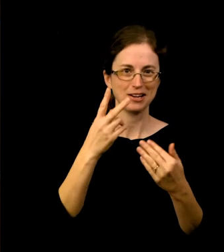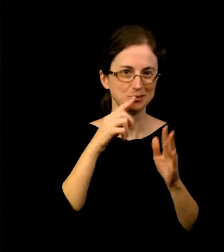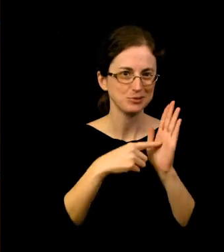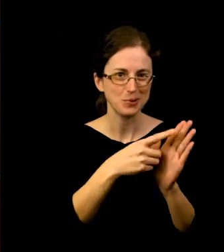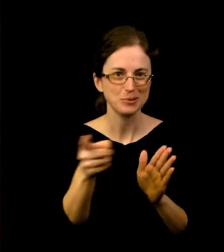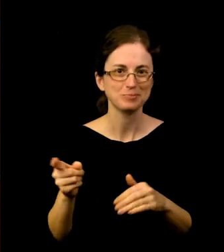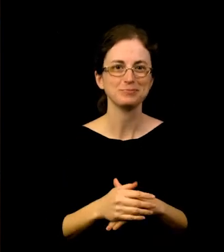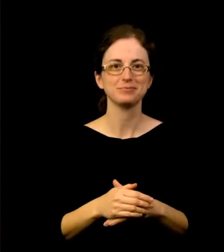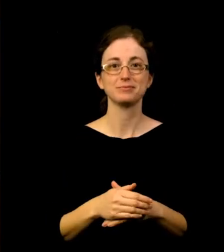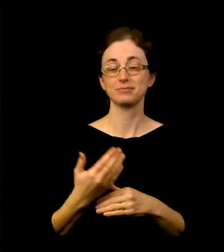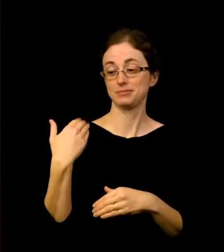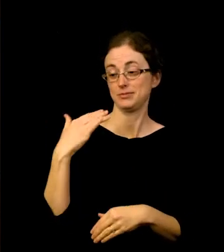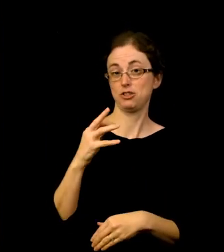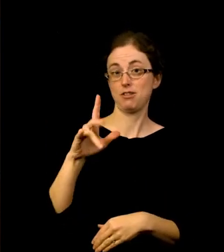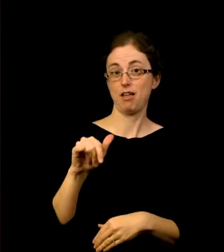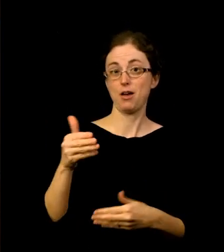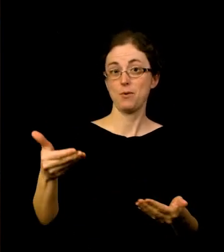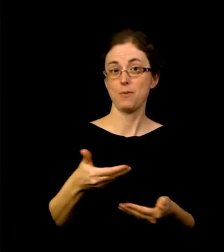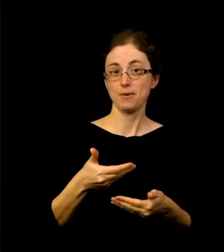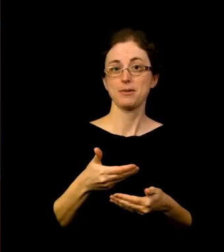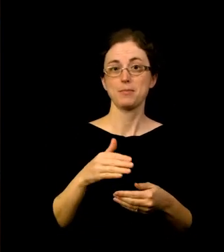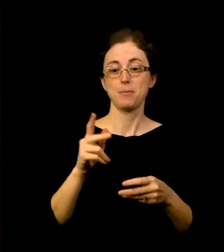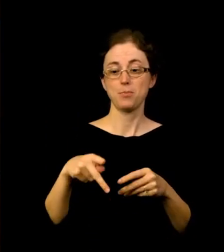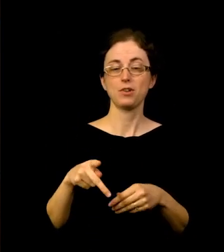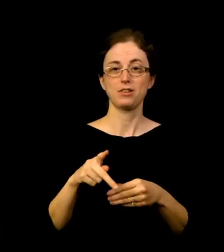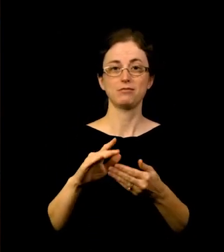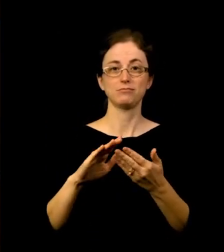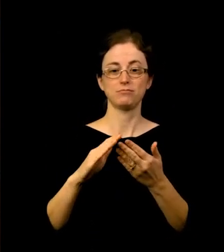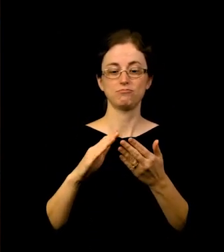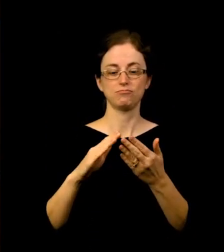we welcomed Portland Artist Sharita Towne as our latest APEX artist.